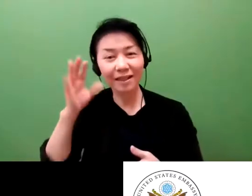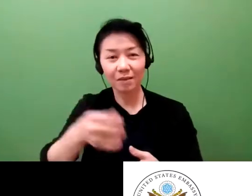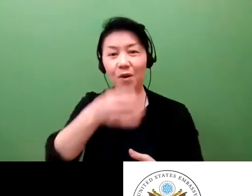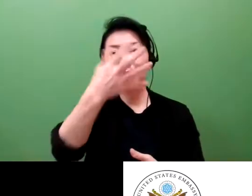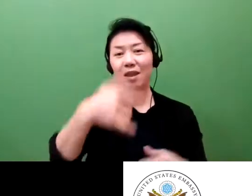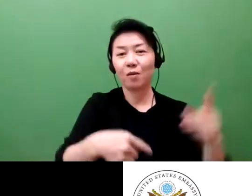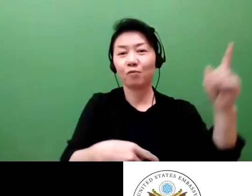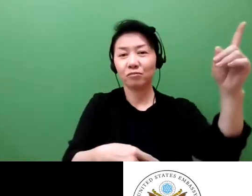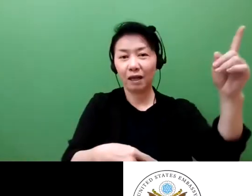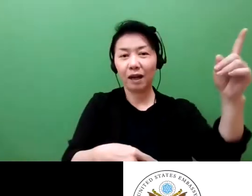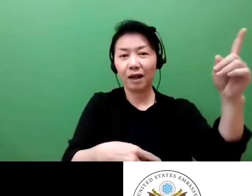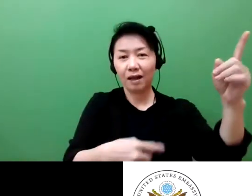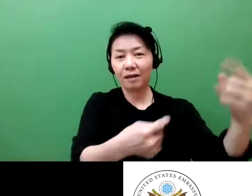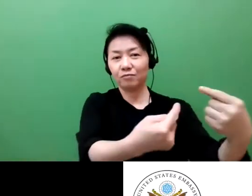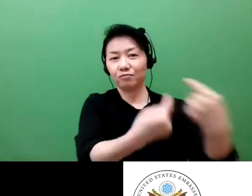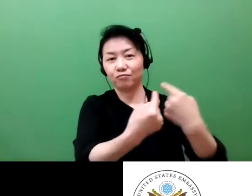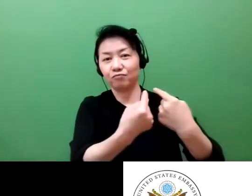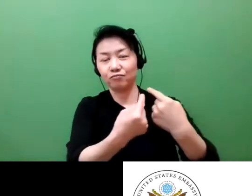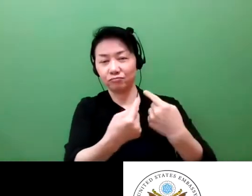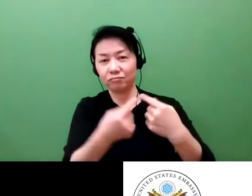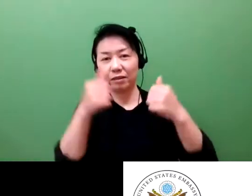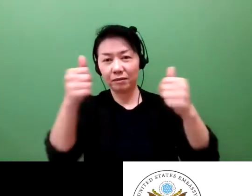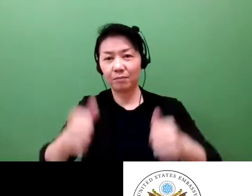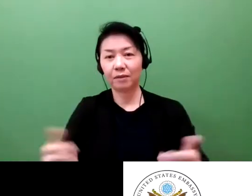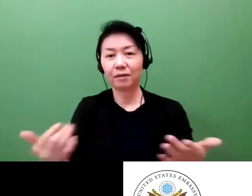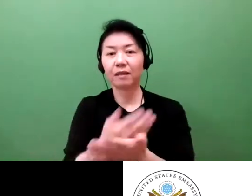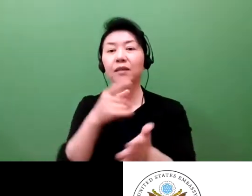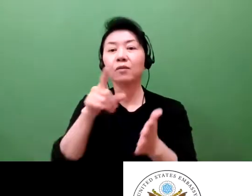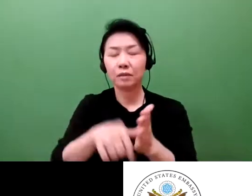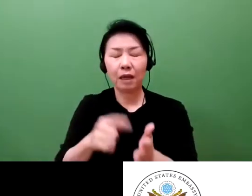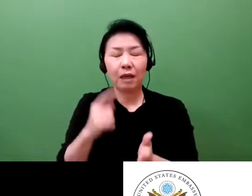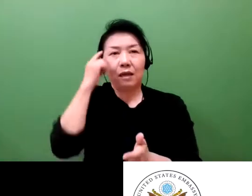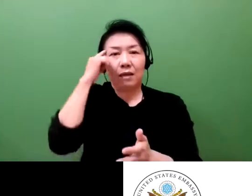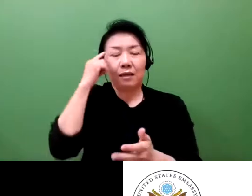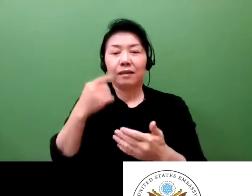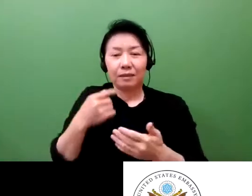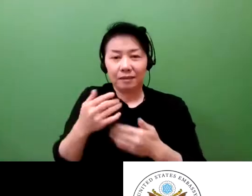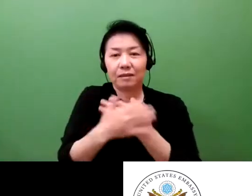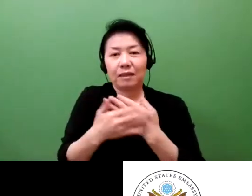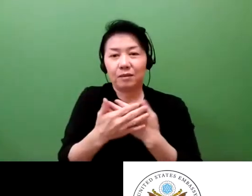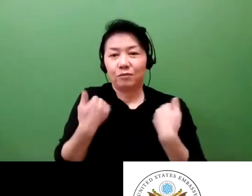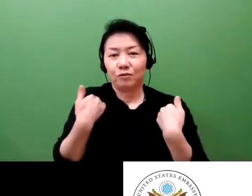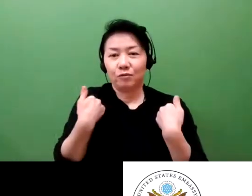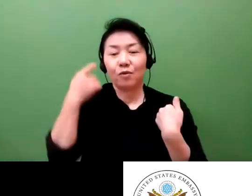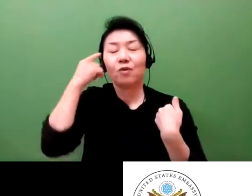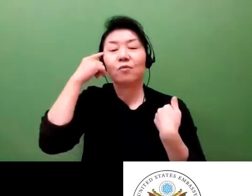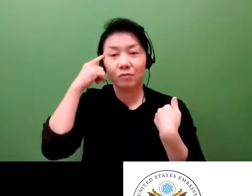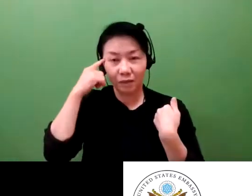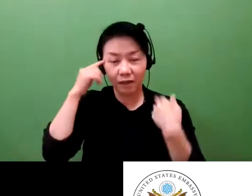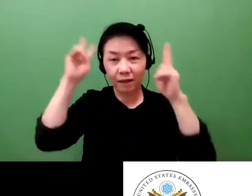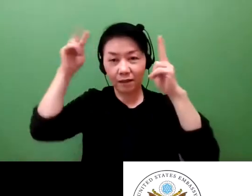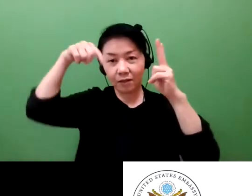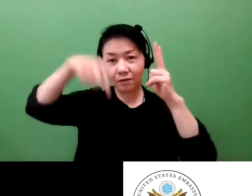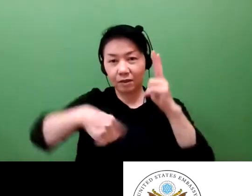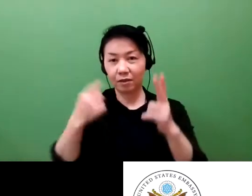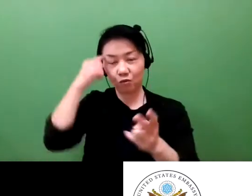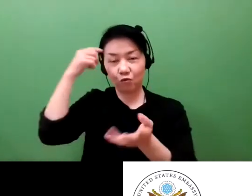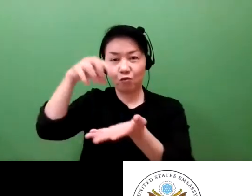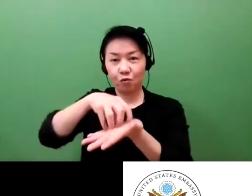But from the United States, they brought a infringement case from the United States. And they have decided to file for a patent.